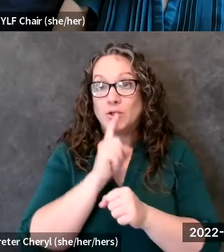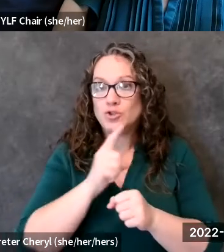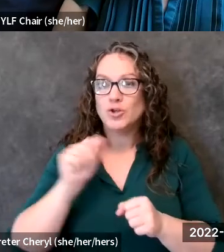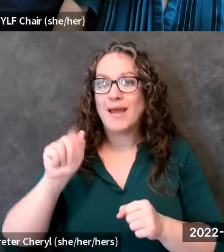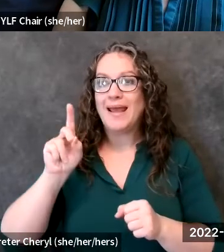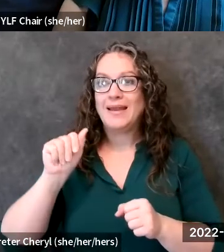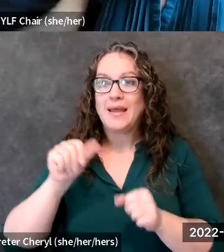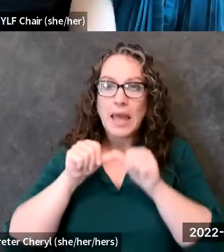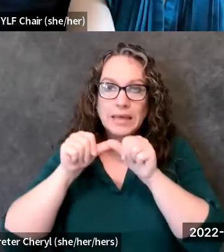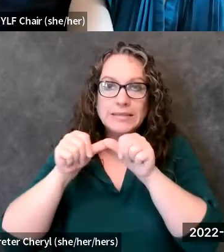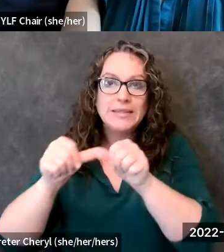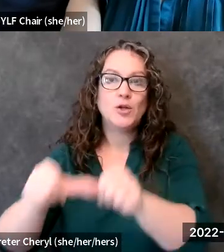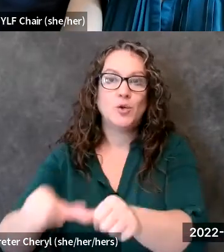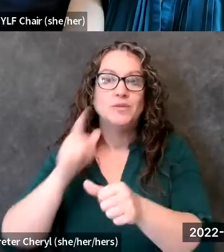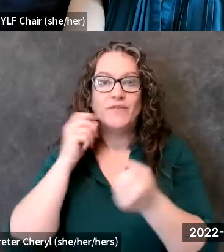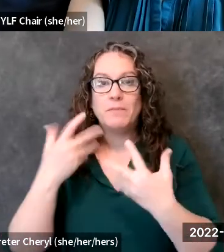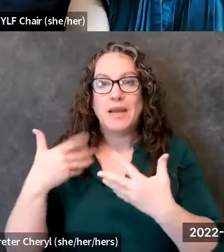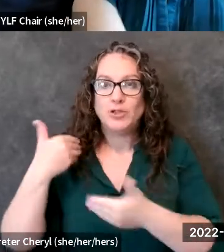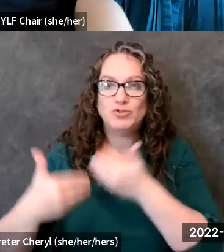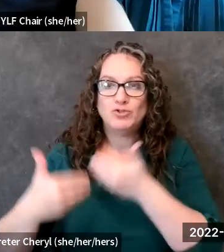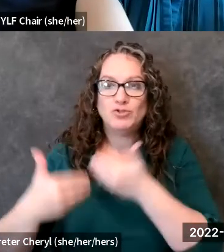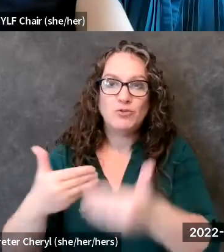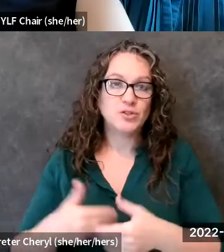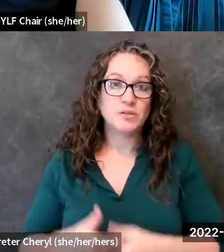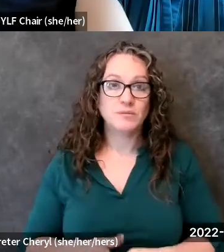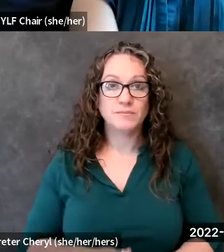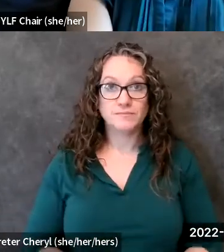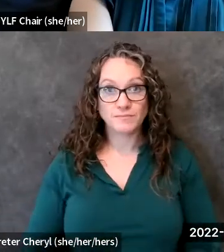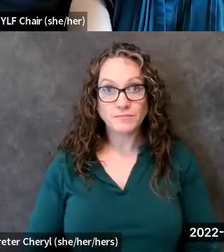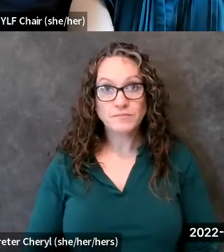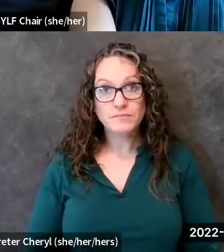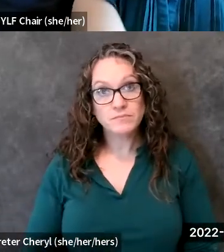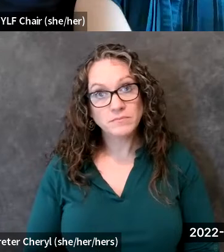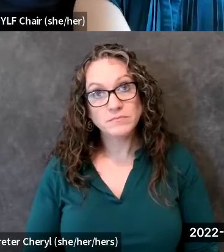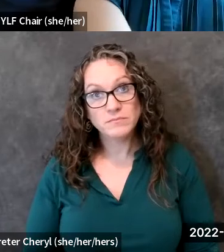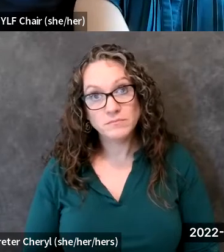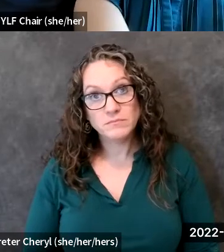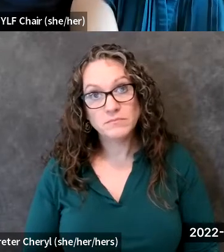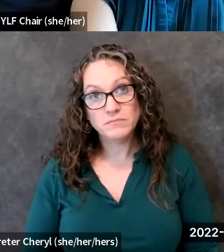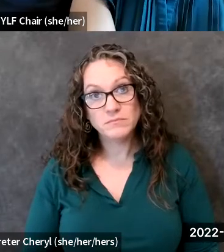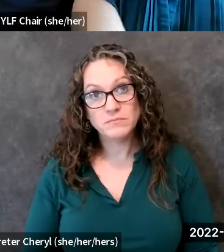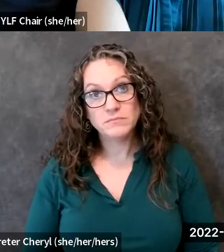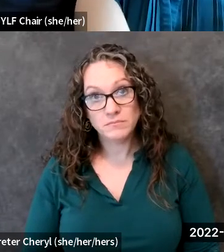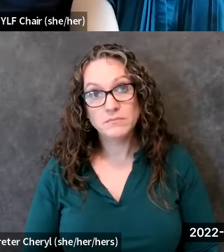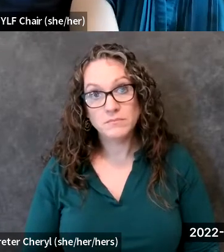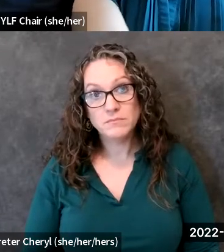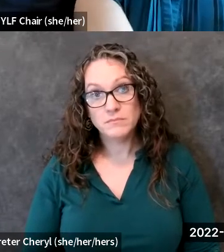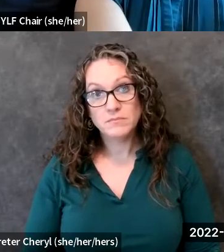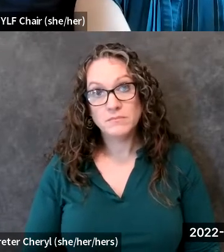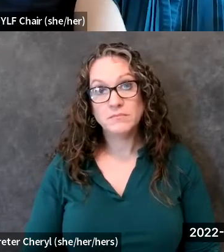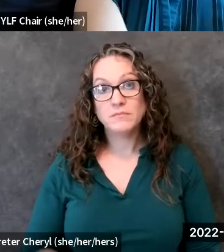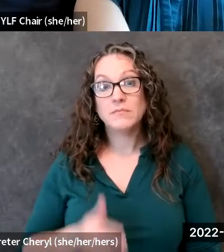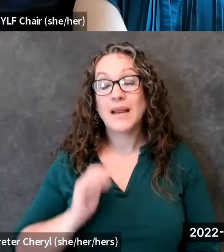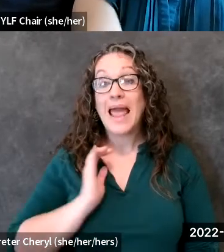because it is our voices that will bring the ada and continue to bring the ada to the forefront and